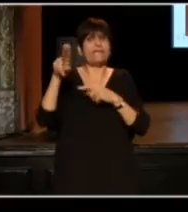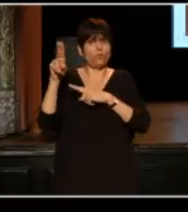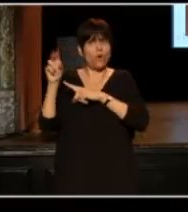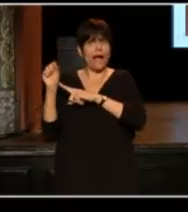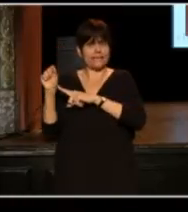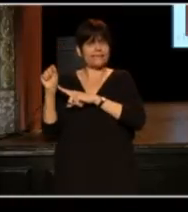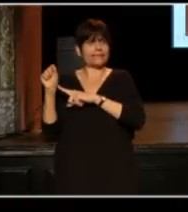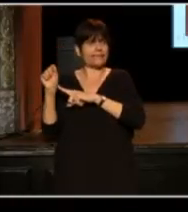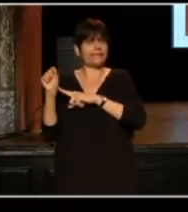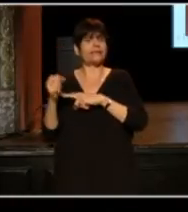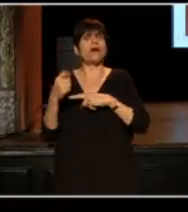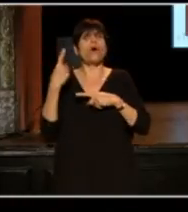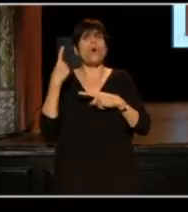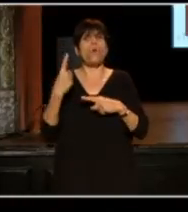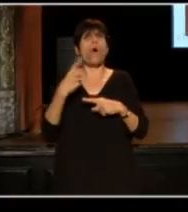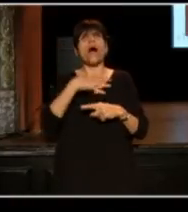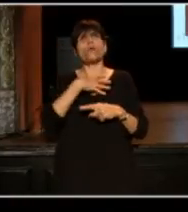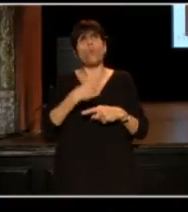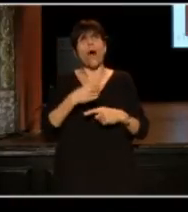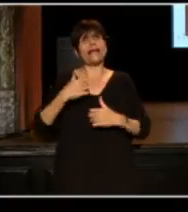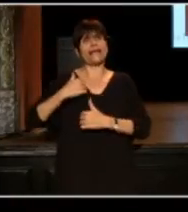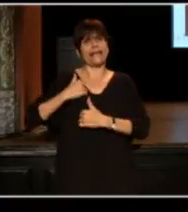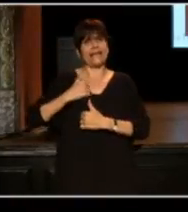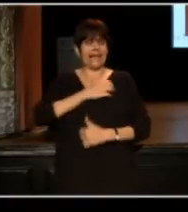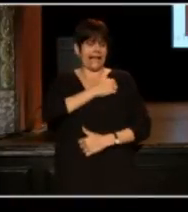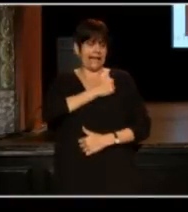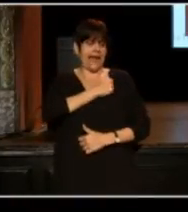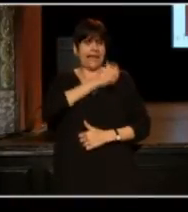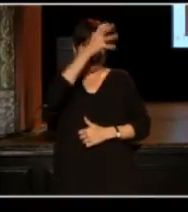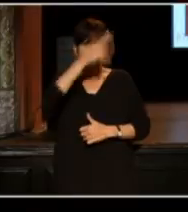but one white Canadian man served as my control group.